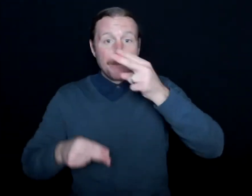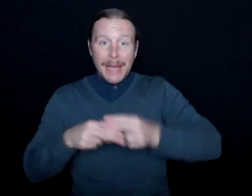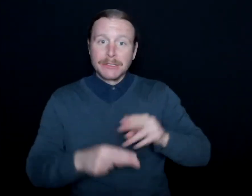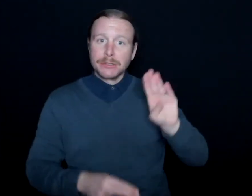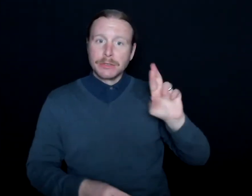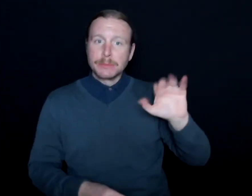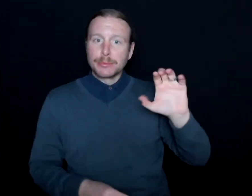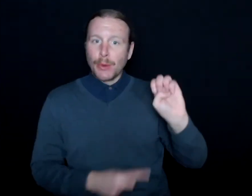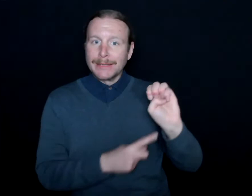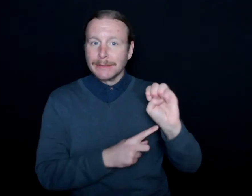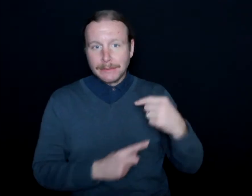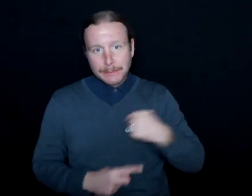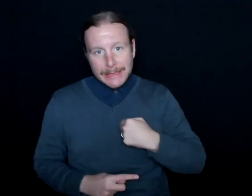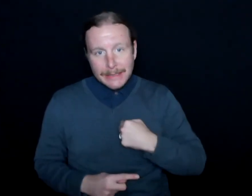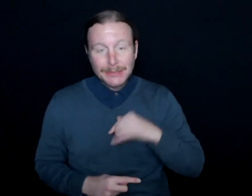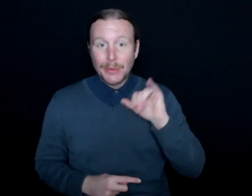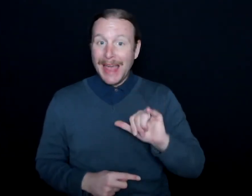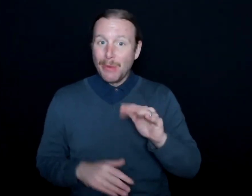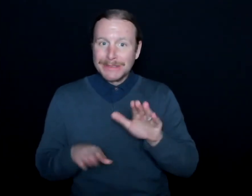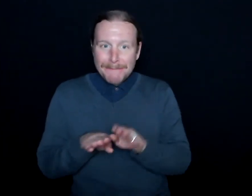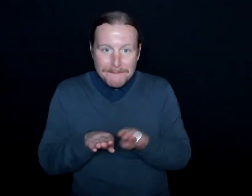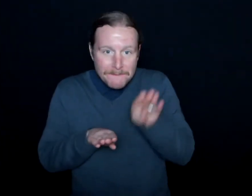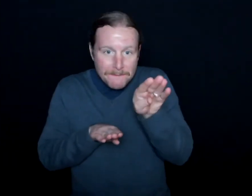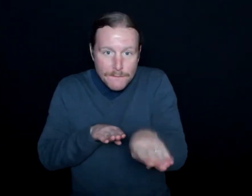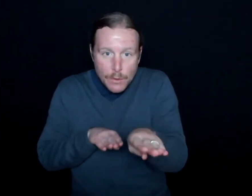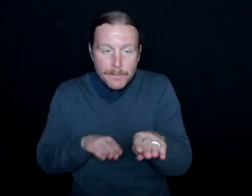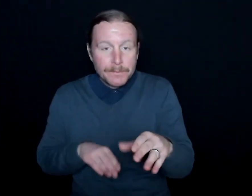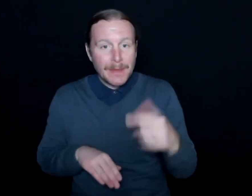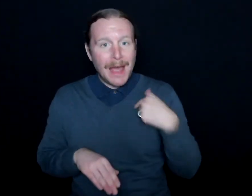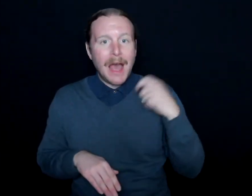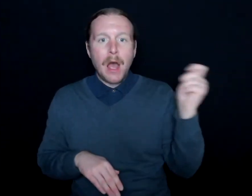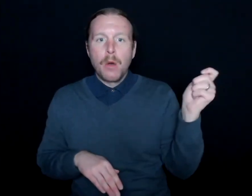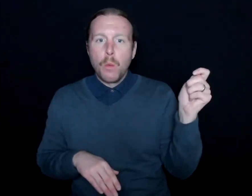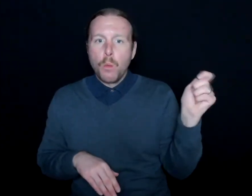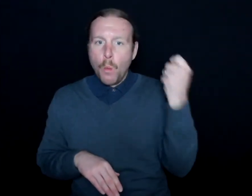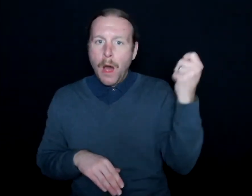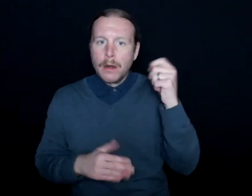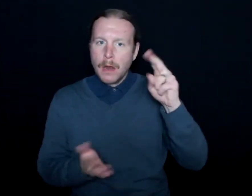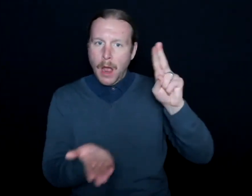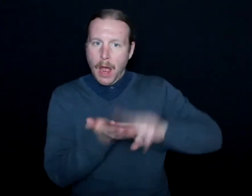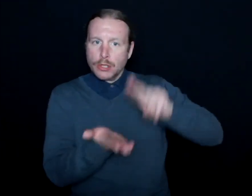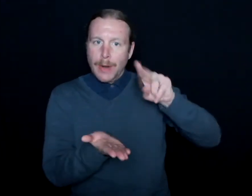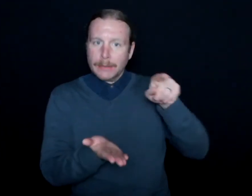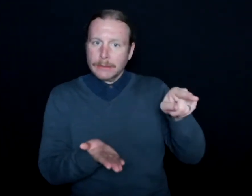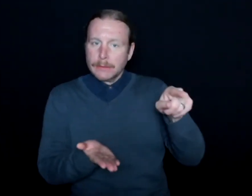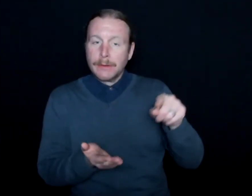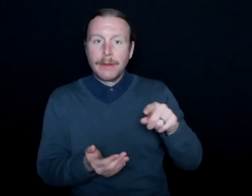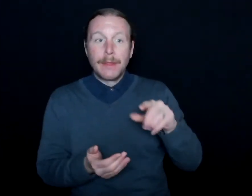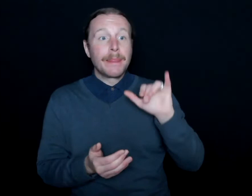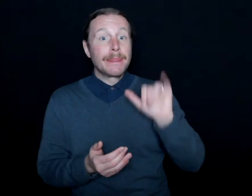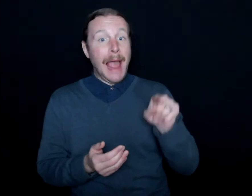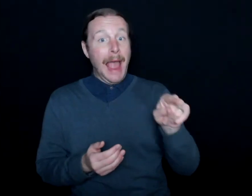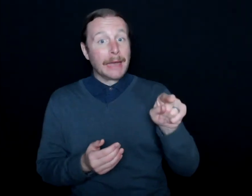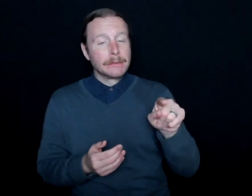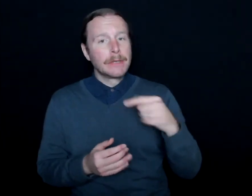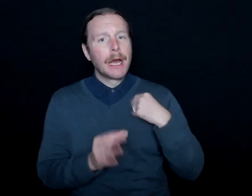And so that was that foot in the door. And I won the contract with Fiserv Forum, and from there, I would interpret concerts.